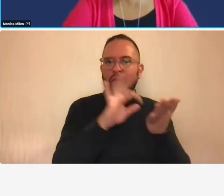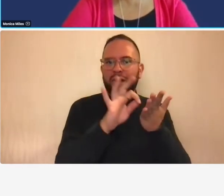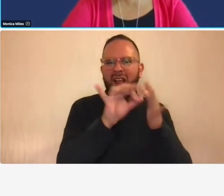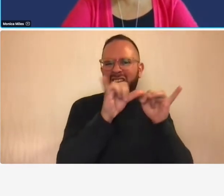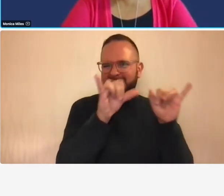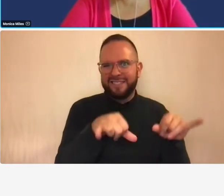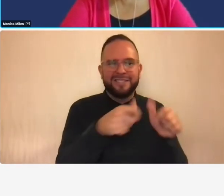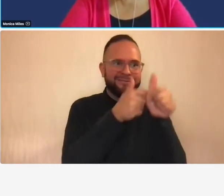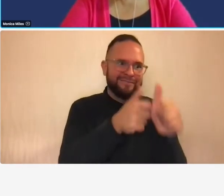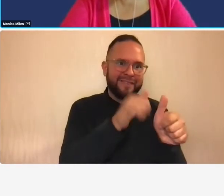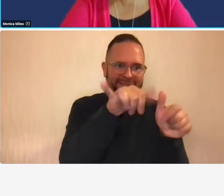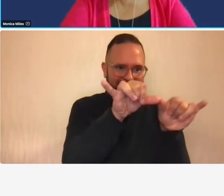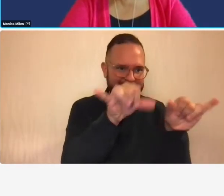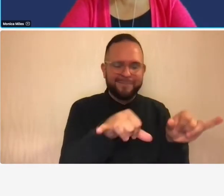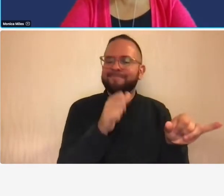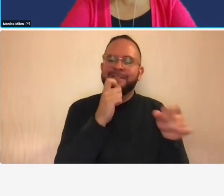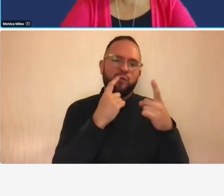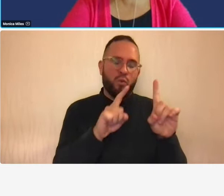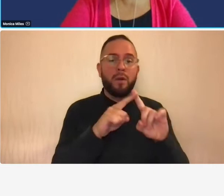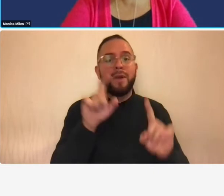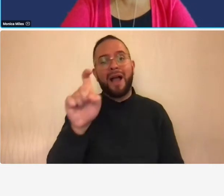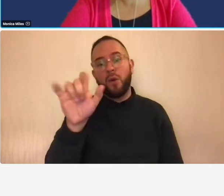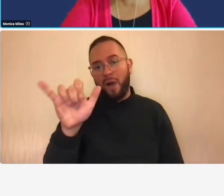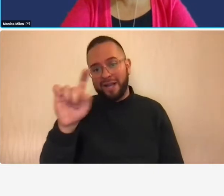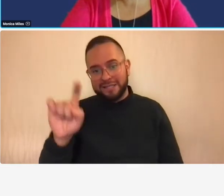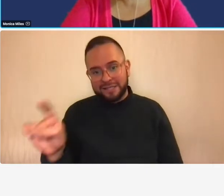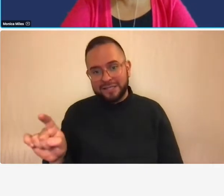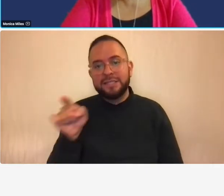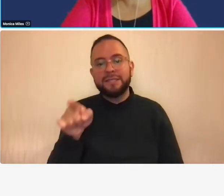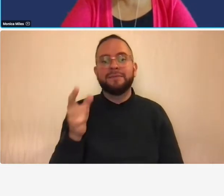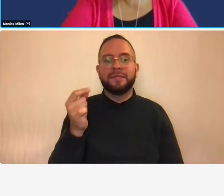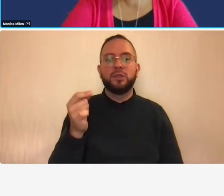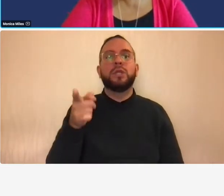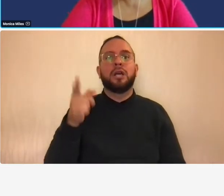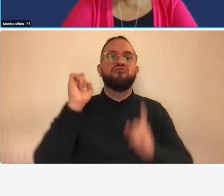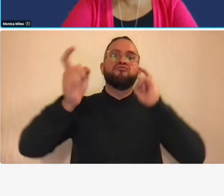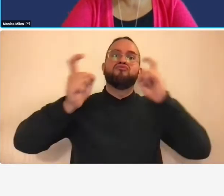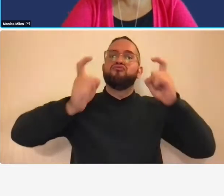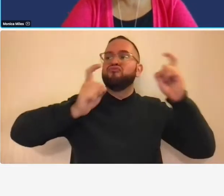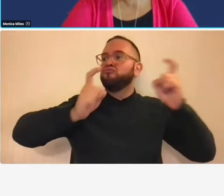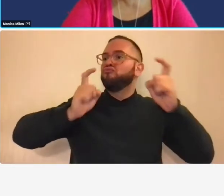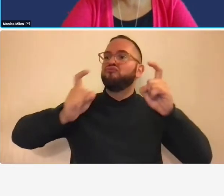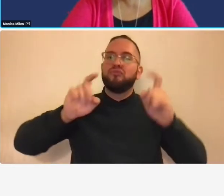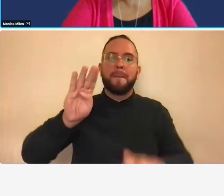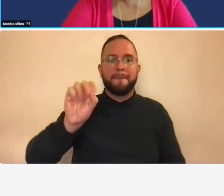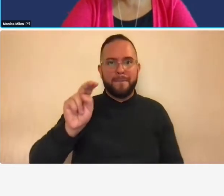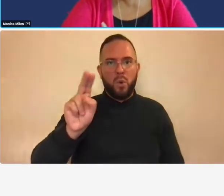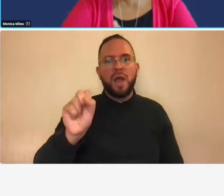now meanwhile xyz what they did is they did award bonuses the bonuses were related to activities in